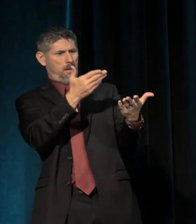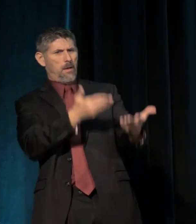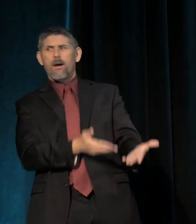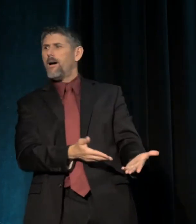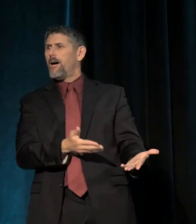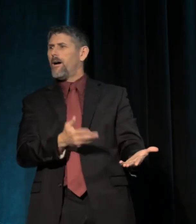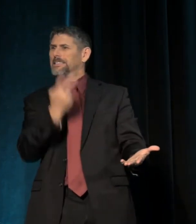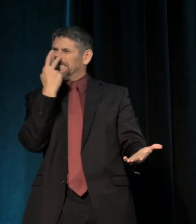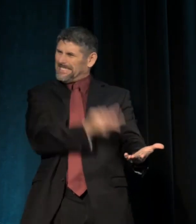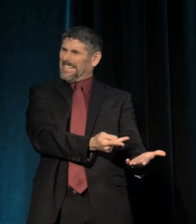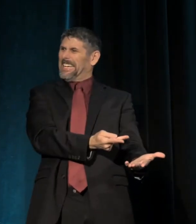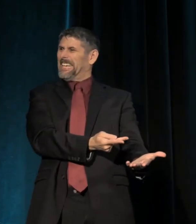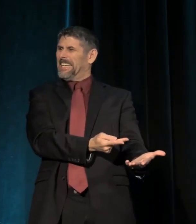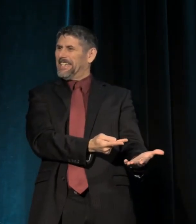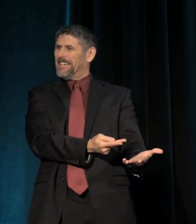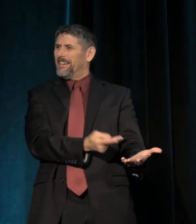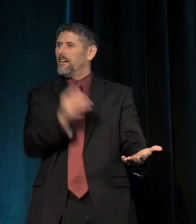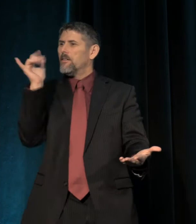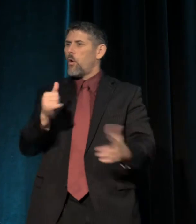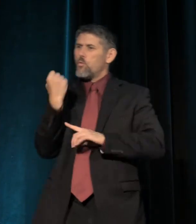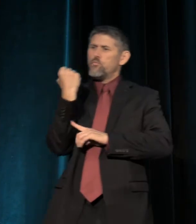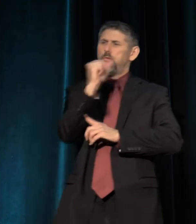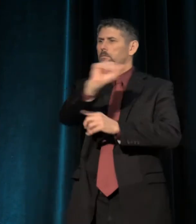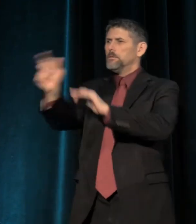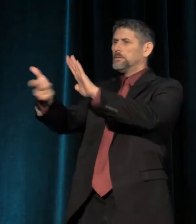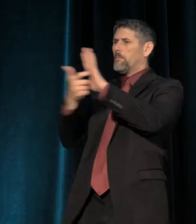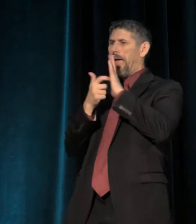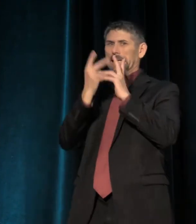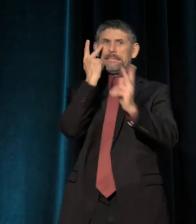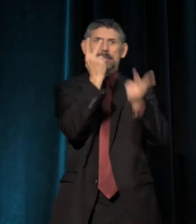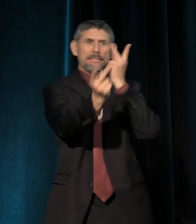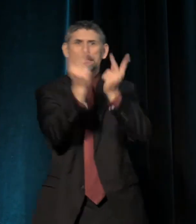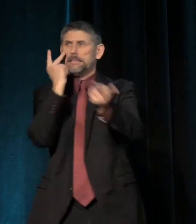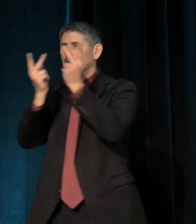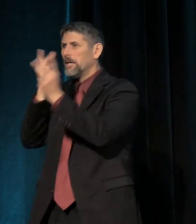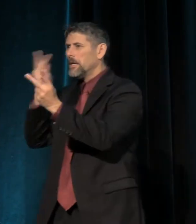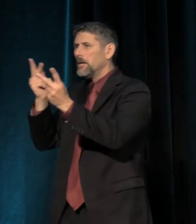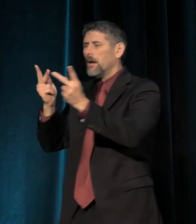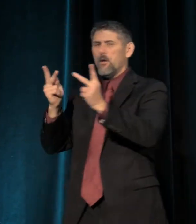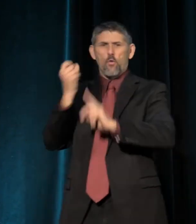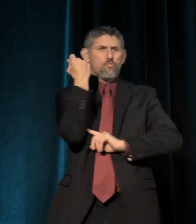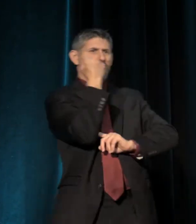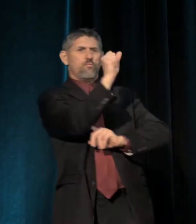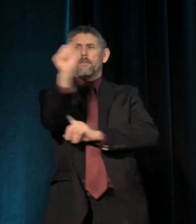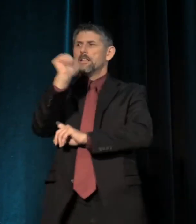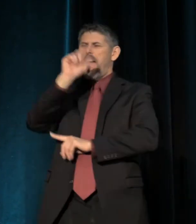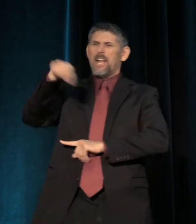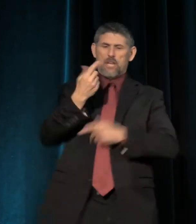And so too, these were revolutions that demanded seeing. They were revolutions not just of being but of seeing.